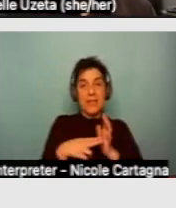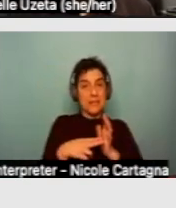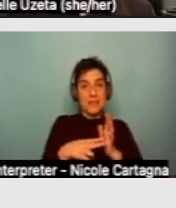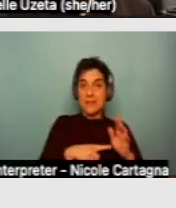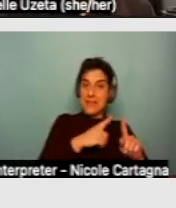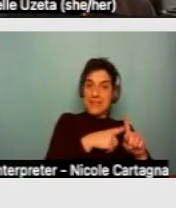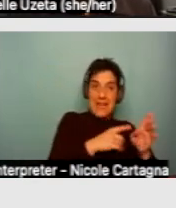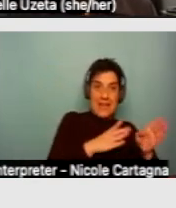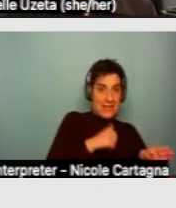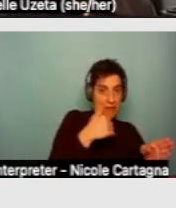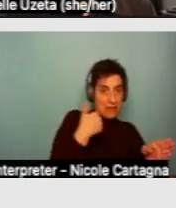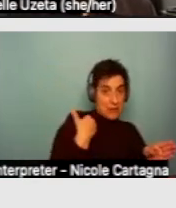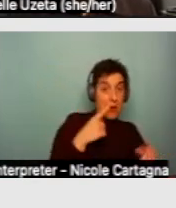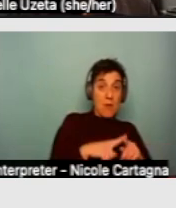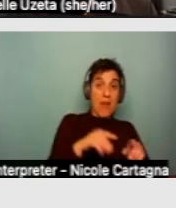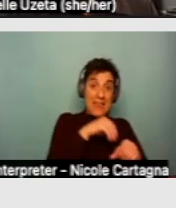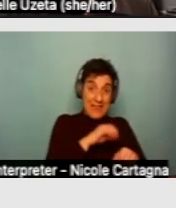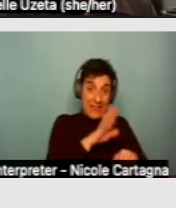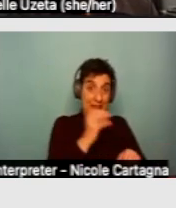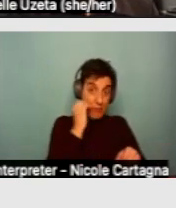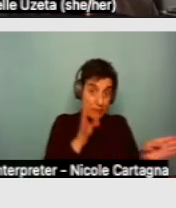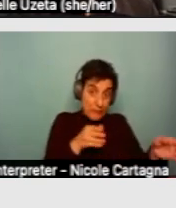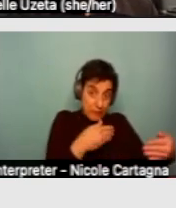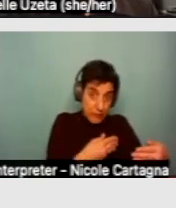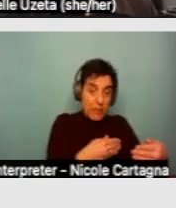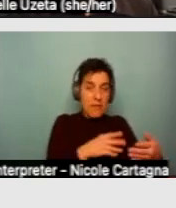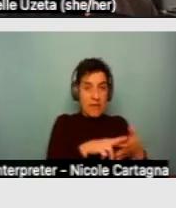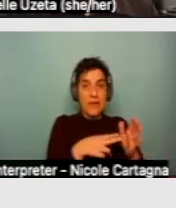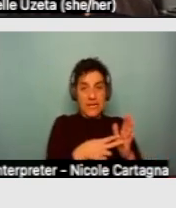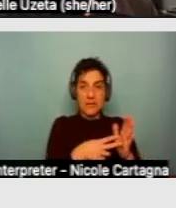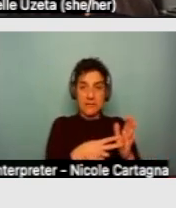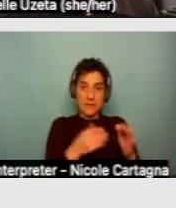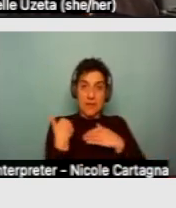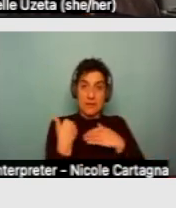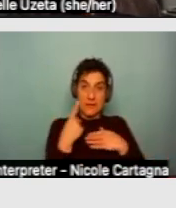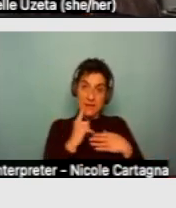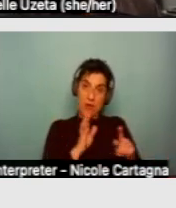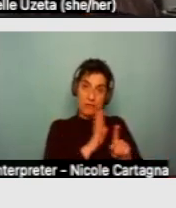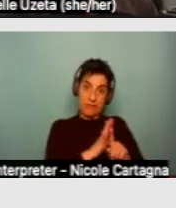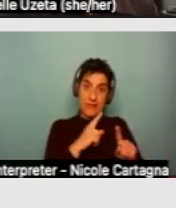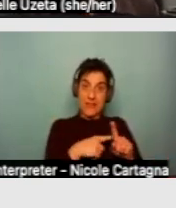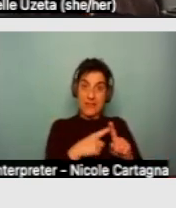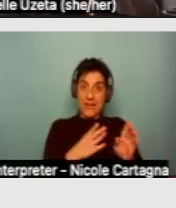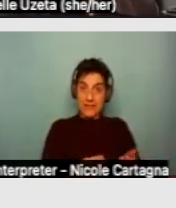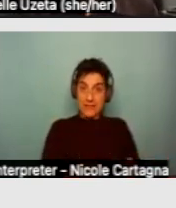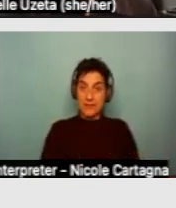But in unit, things would be the responsibility of the tenant. Next slide.